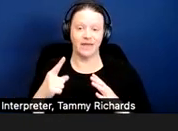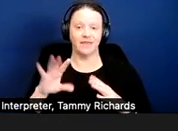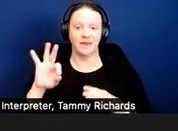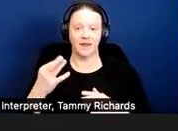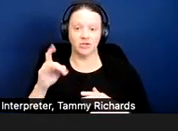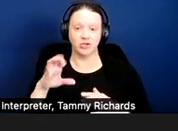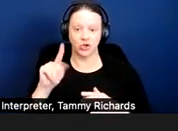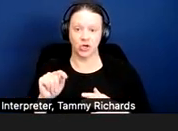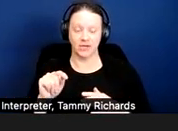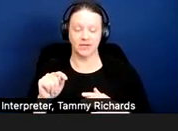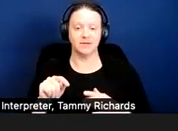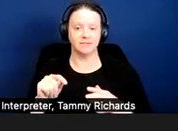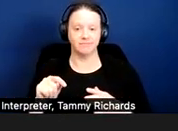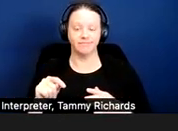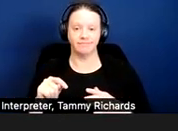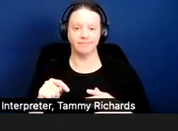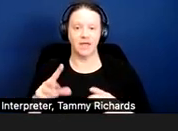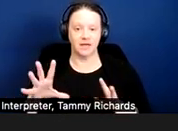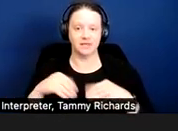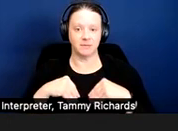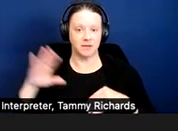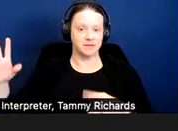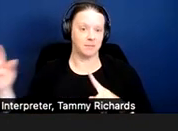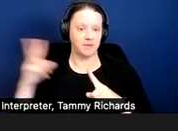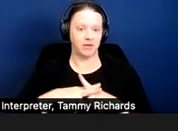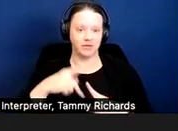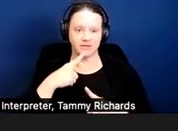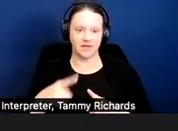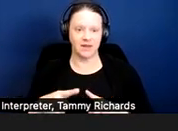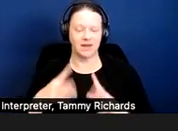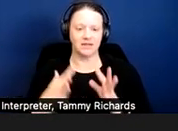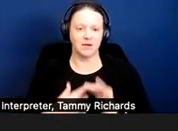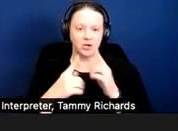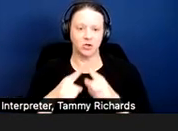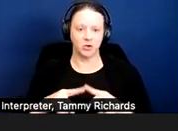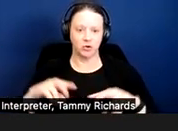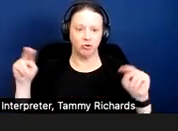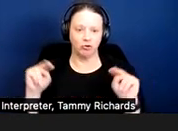that exceptions to neutral policies may be mandated where a tenant's disability related